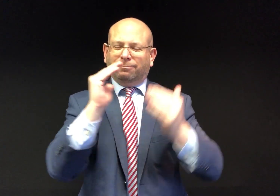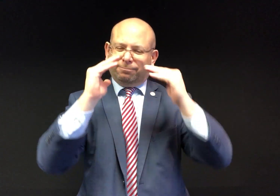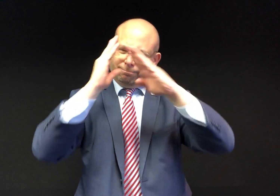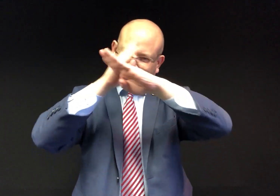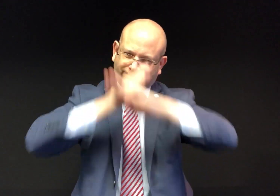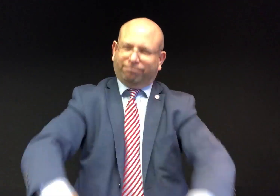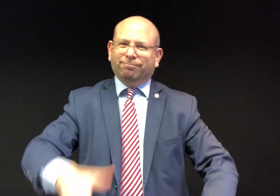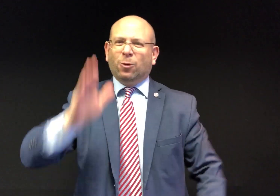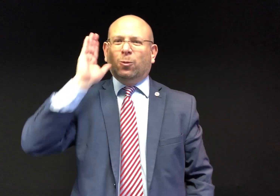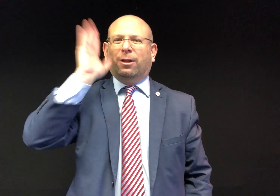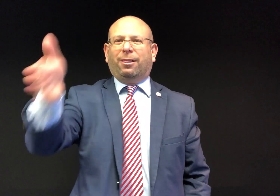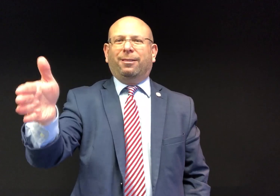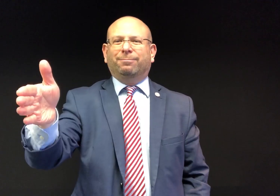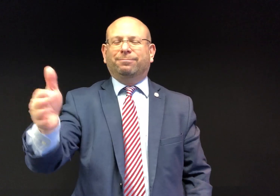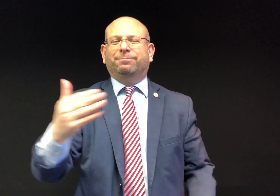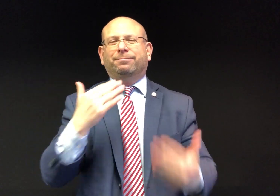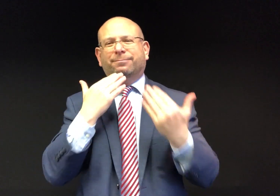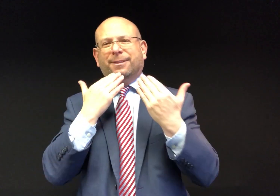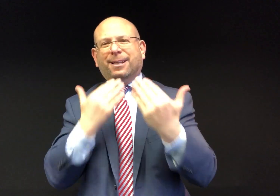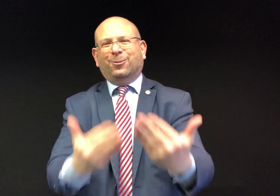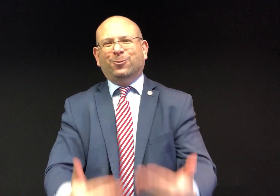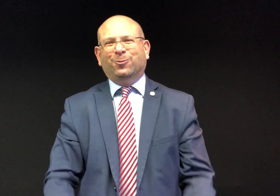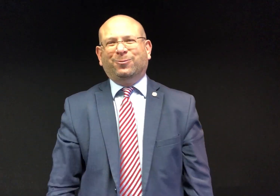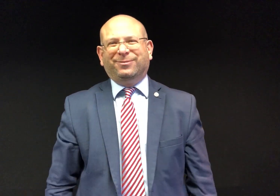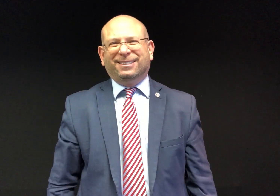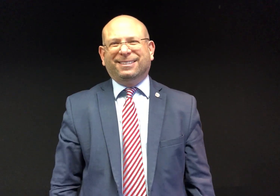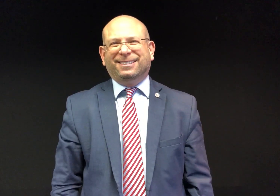Thank you for your support as we continue to break down even more barriers!